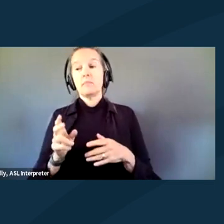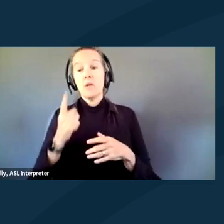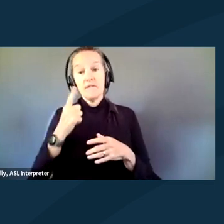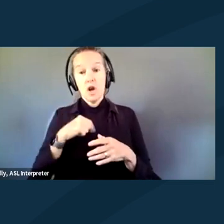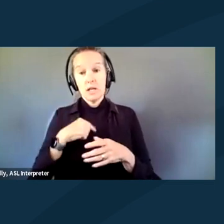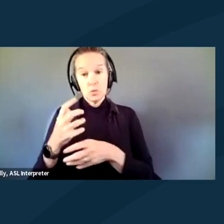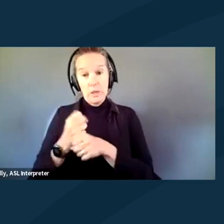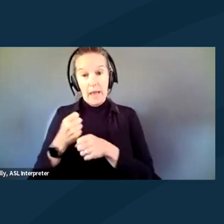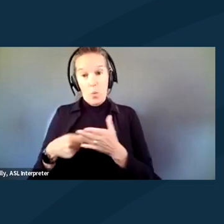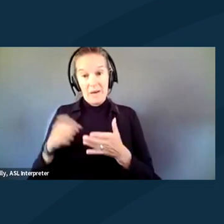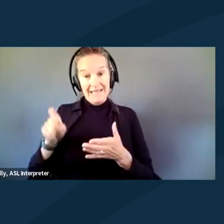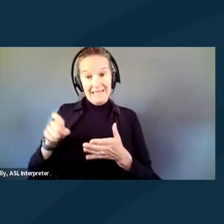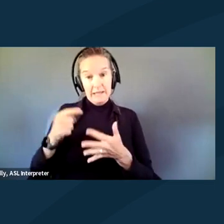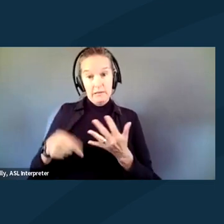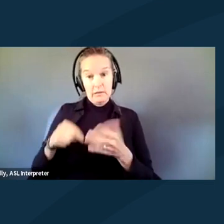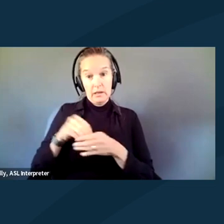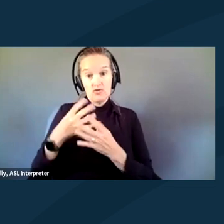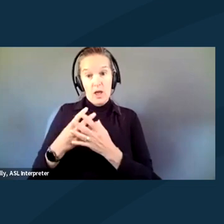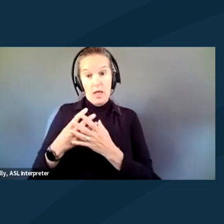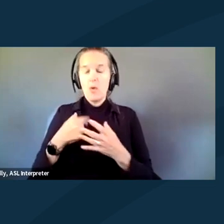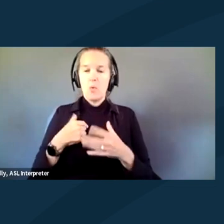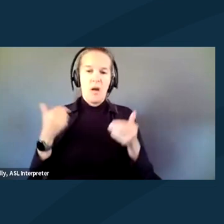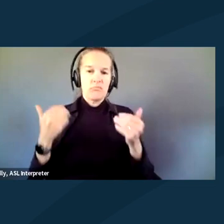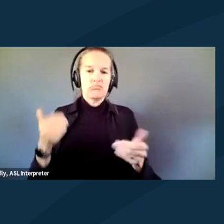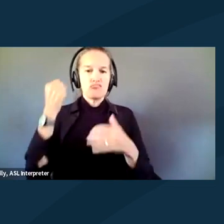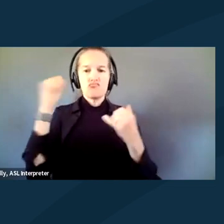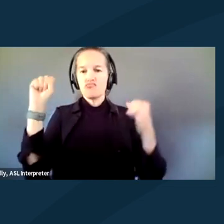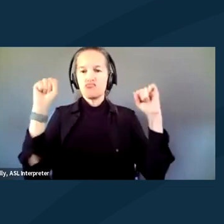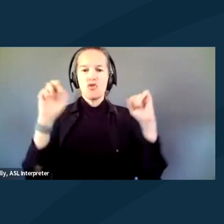we actually staged the riot in the jail.